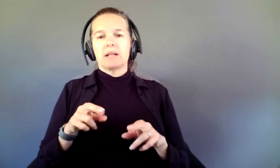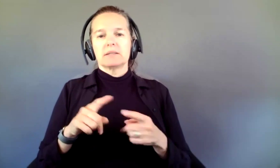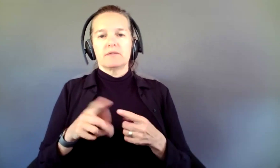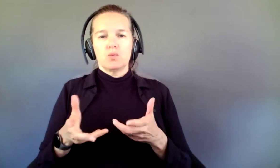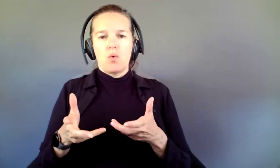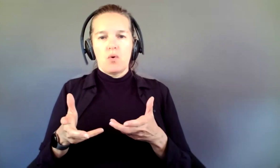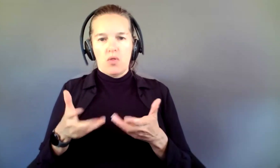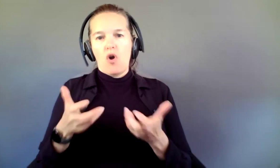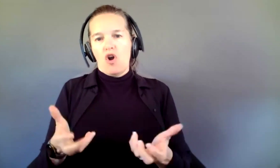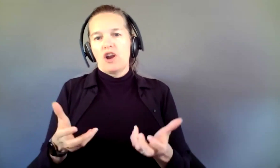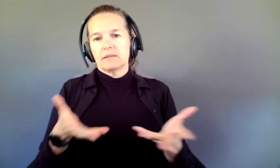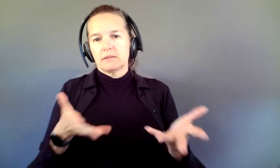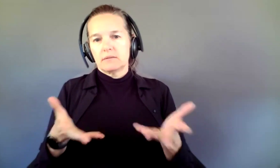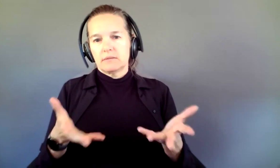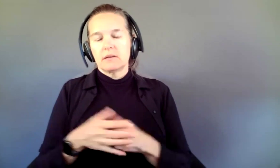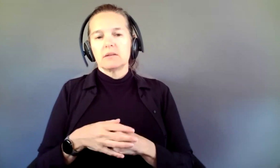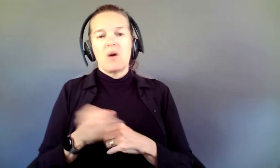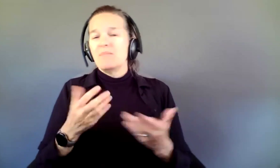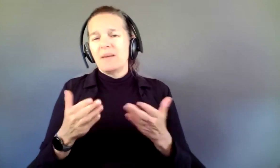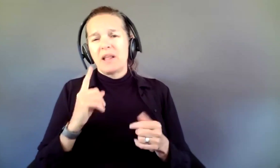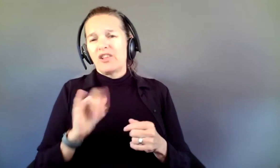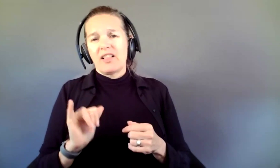that can look like a variety of things. If you have specific questions there, we're always happy